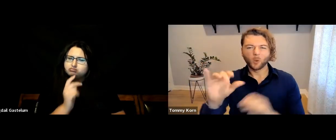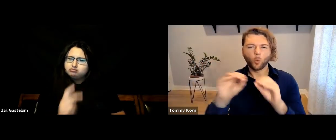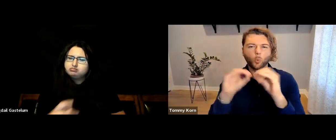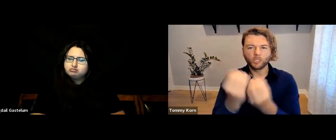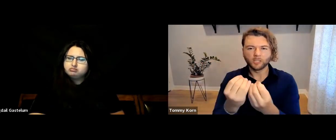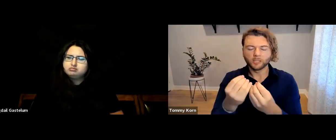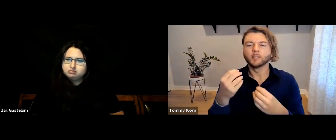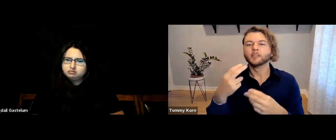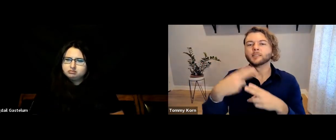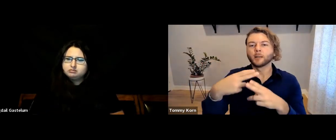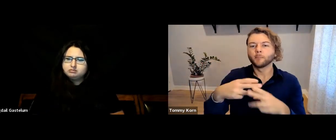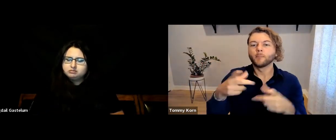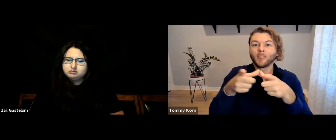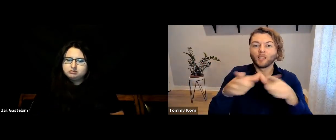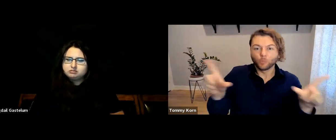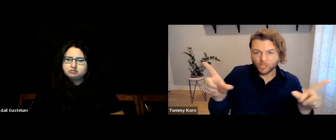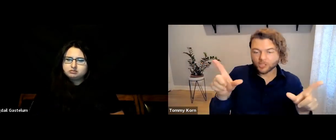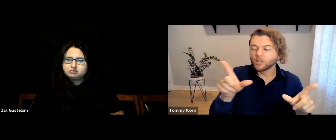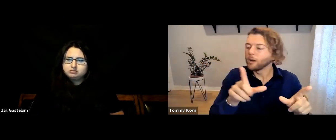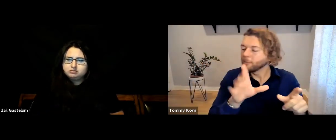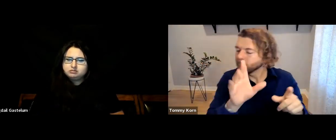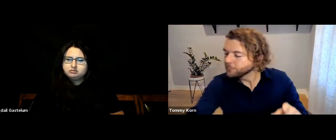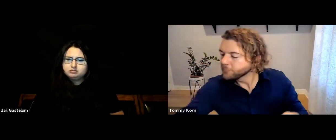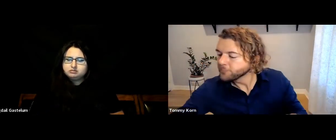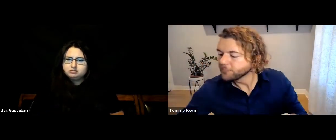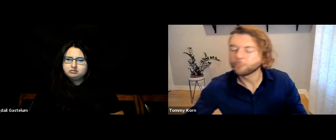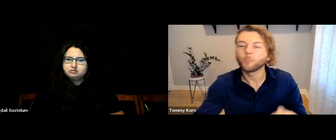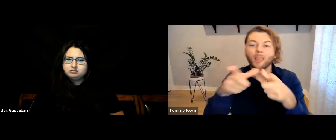It’s an organization: Language… Hang on, let me check.